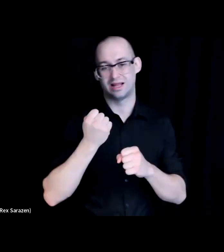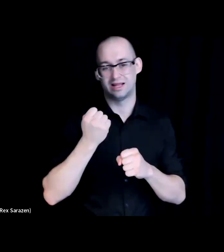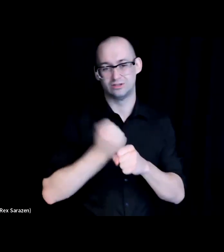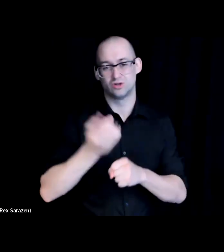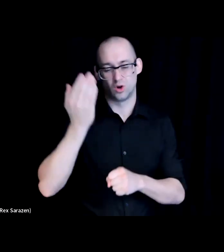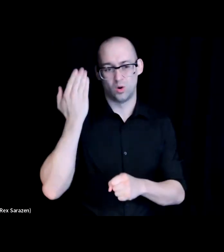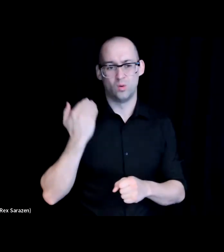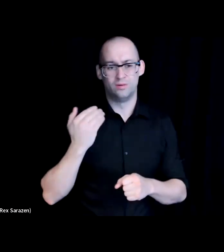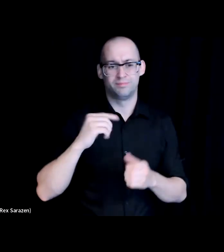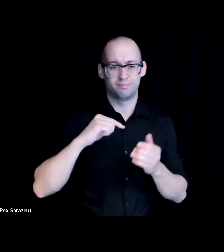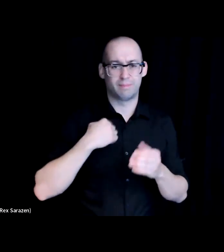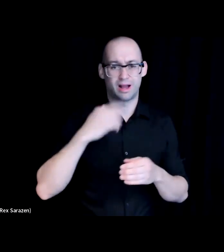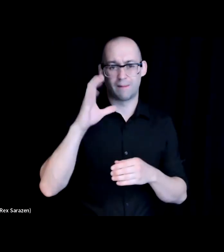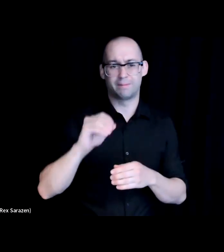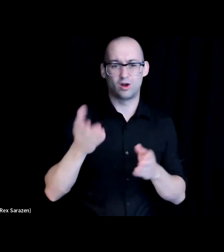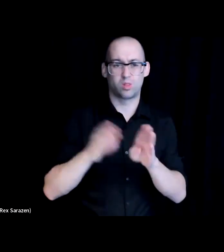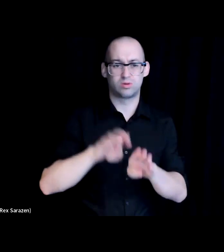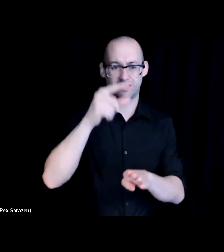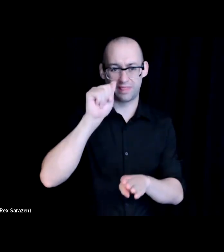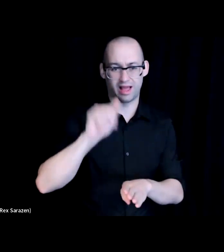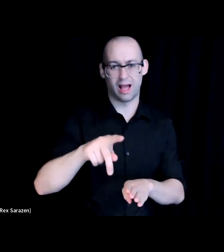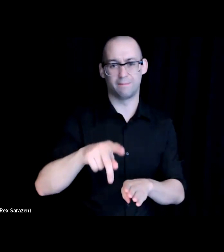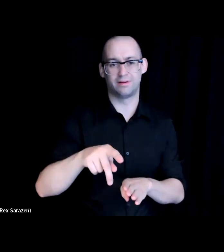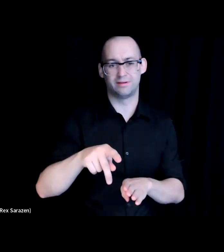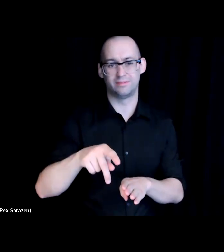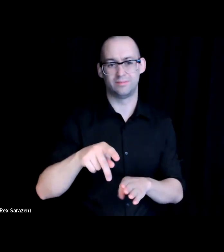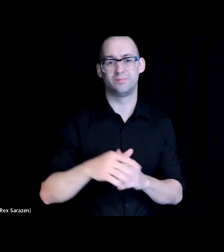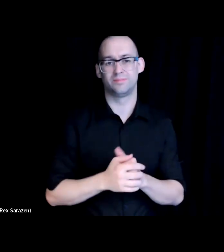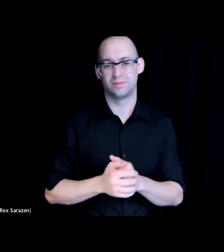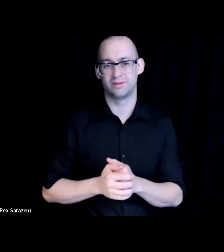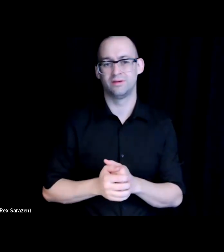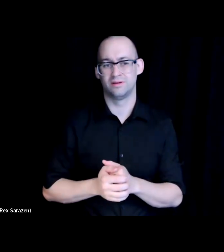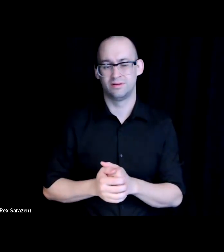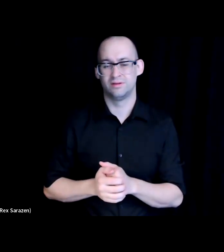gaps within digital inclusion, or brought an adoption of digital equity to call it one